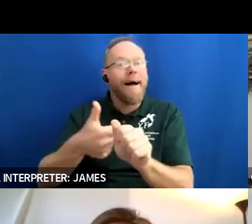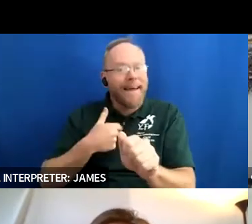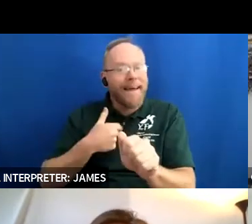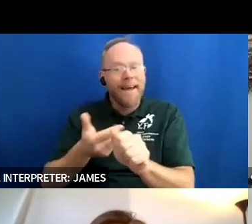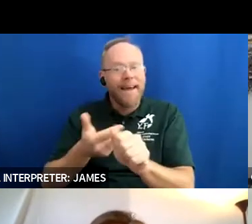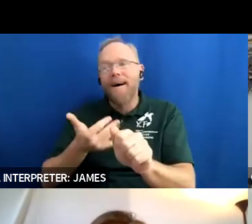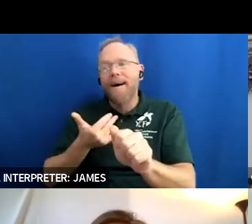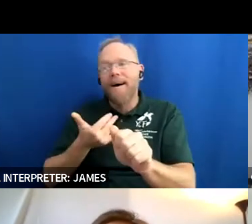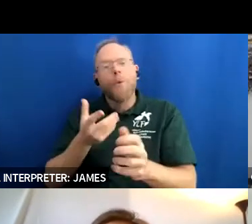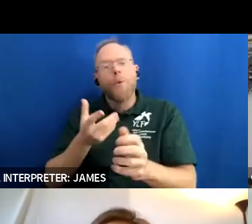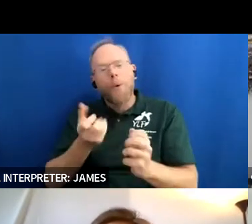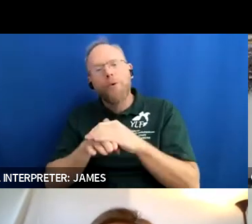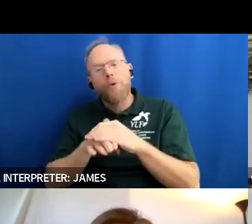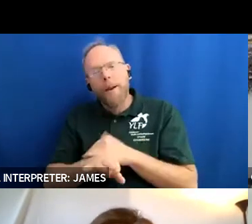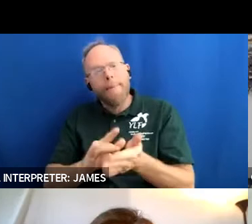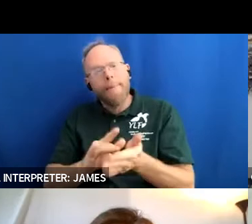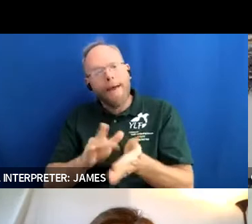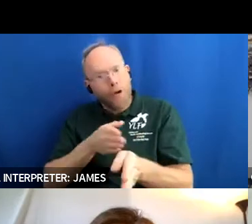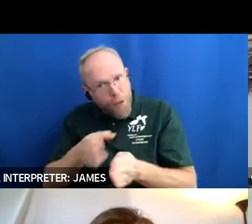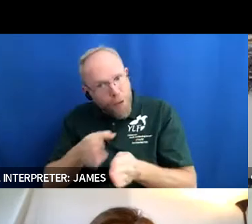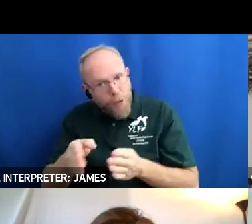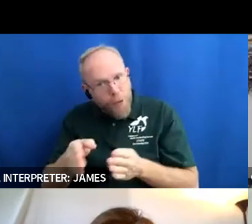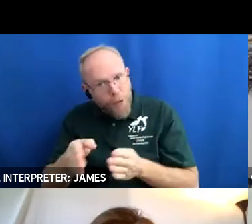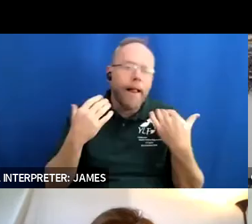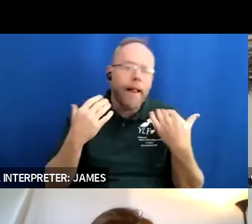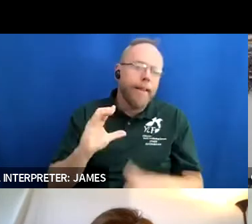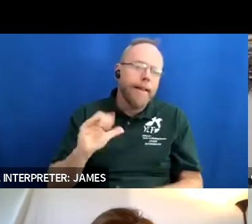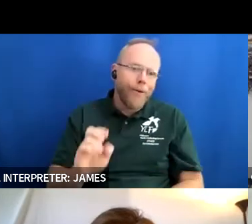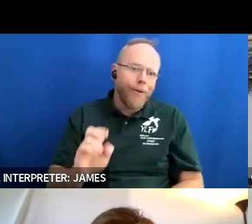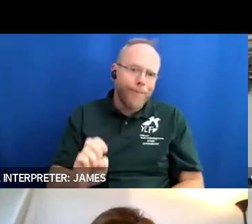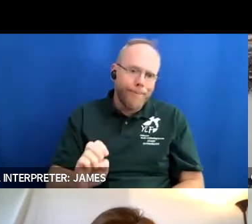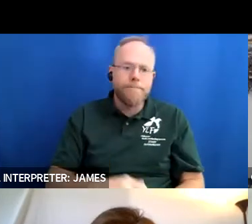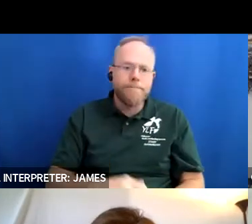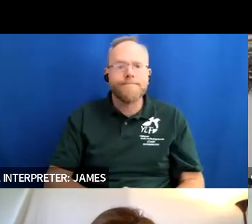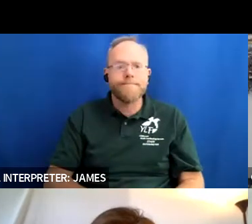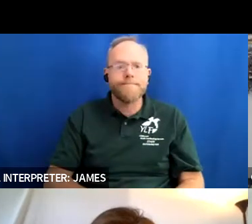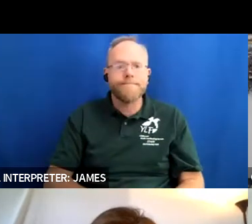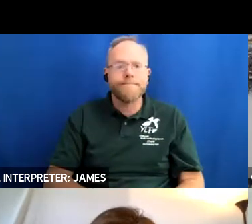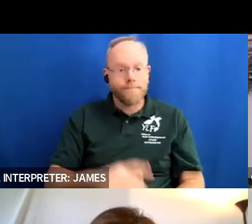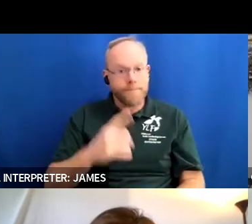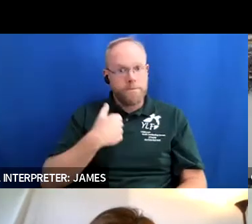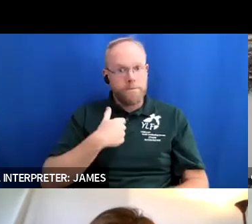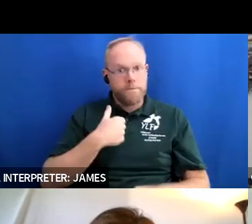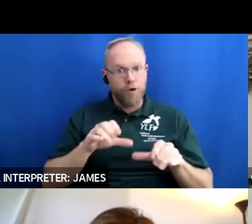health care field if you will um i think though it you know being able to do this at in in our